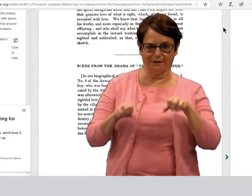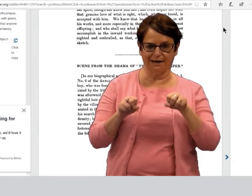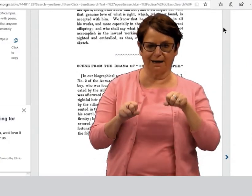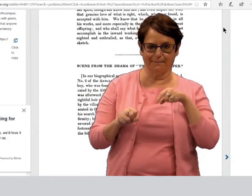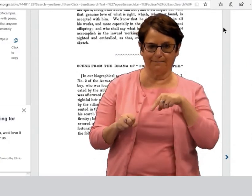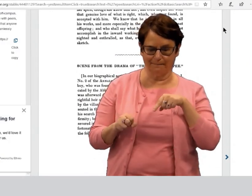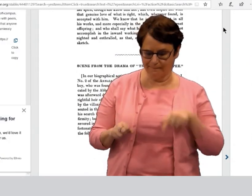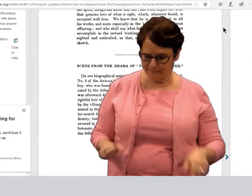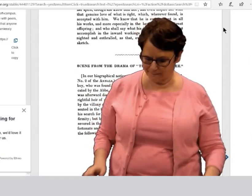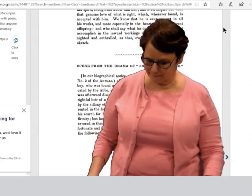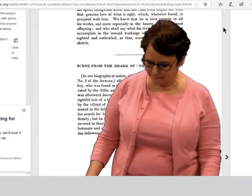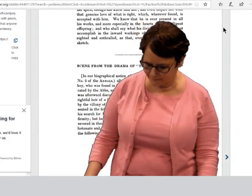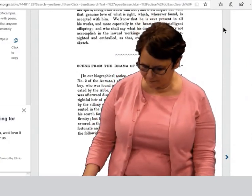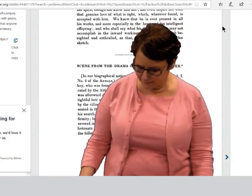So l'Épée adopted him.